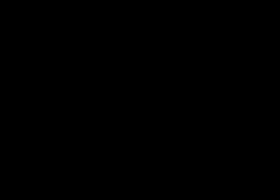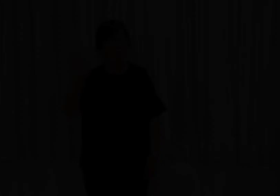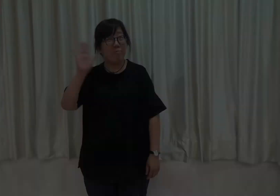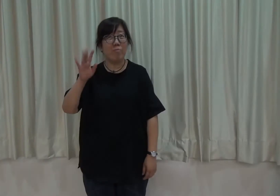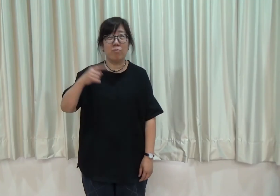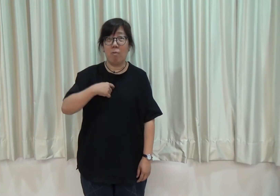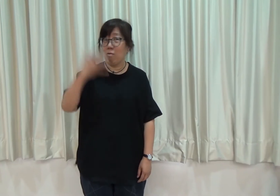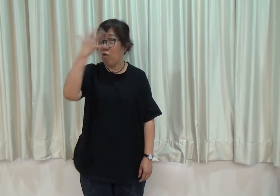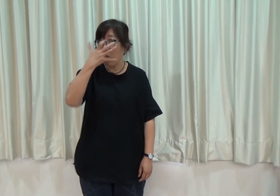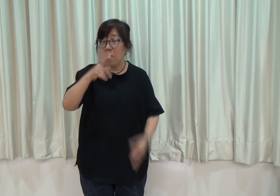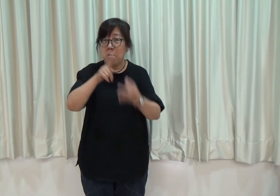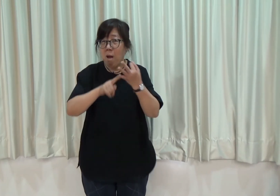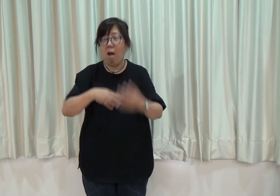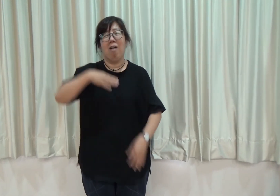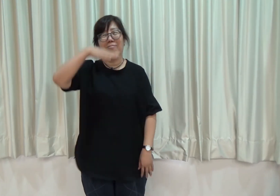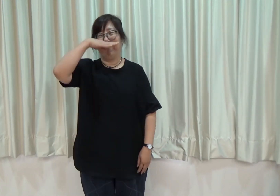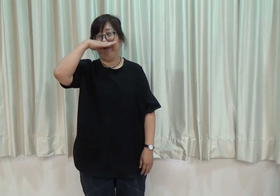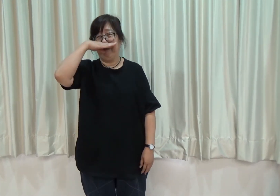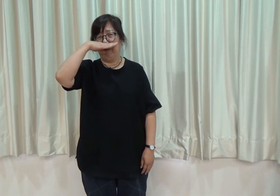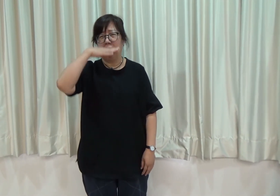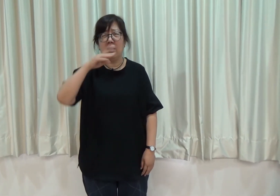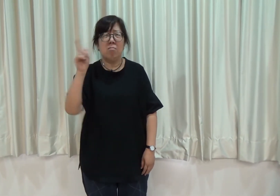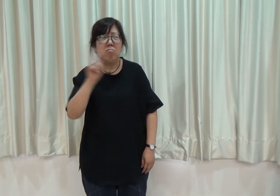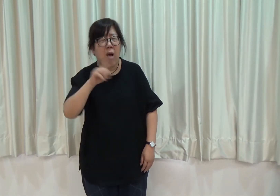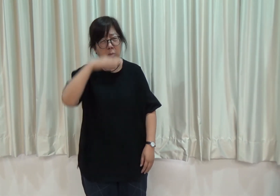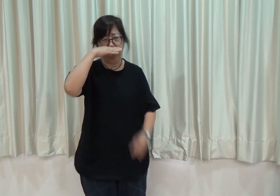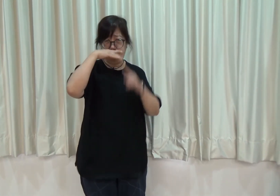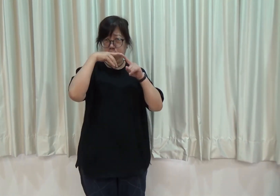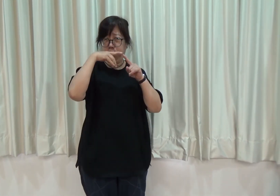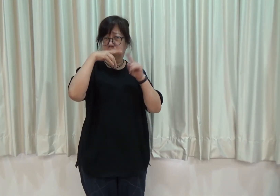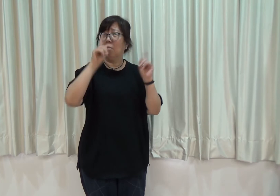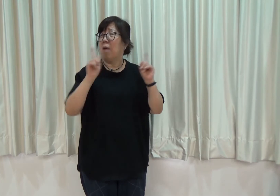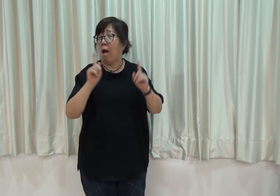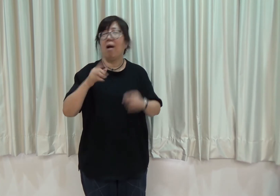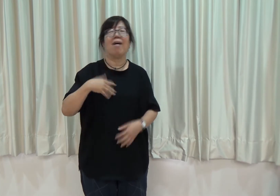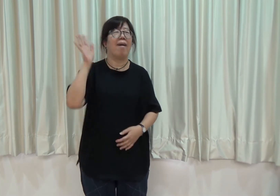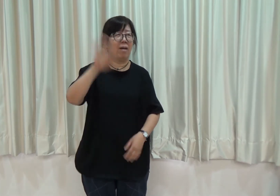My sign name is [placing her hand flat before her noise] The reason?